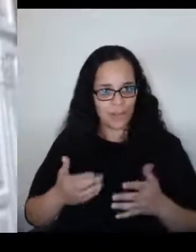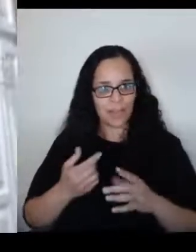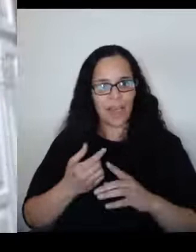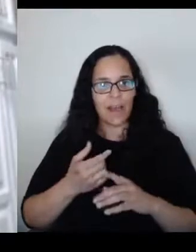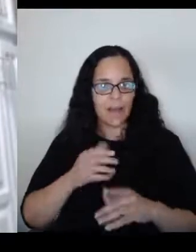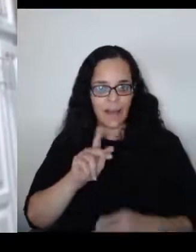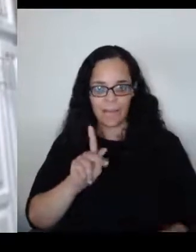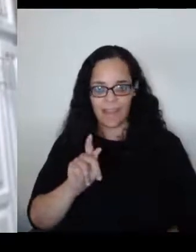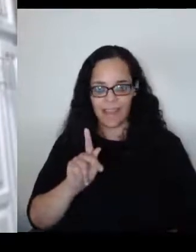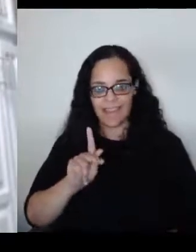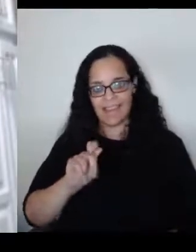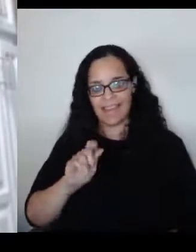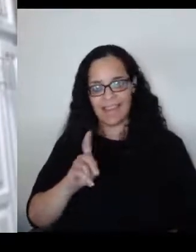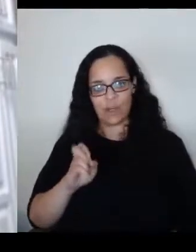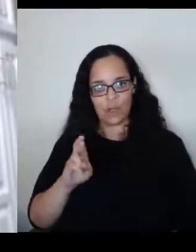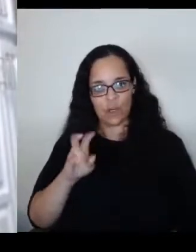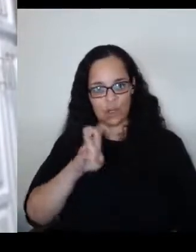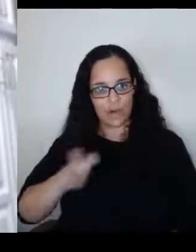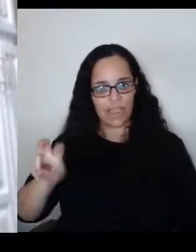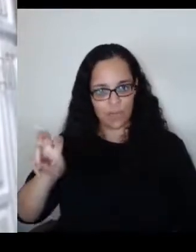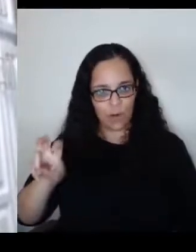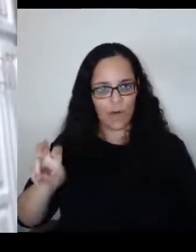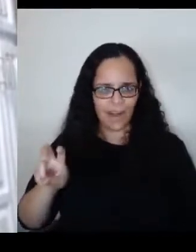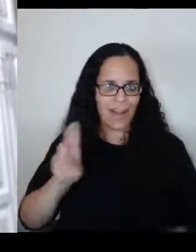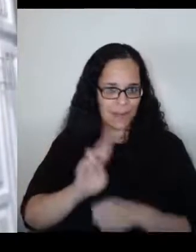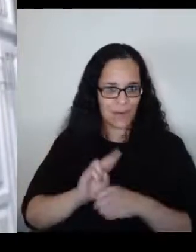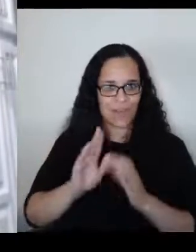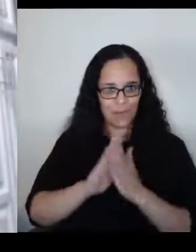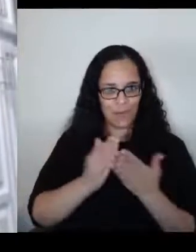And I use that to teach the Holocaust to sixth graders.